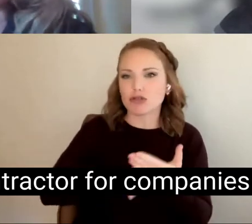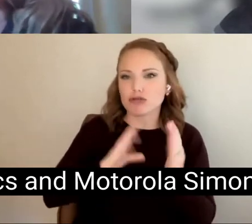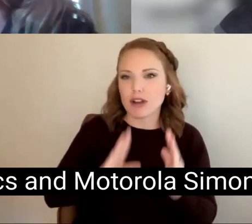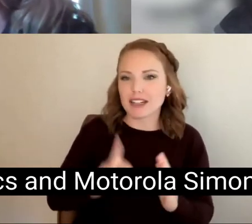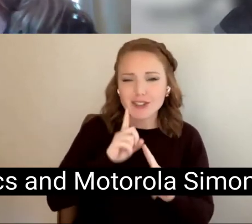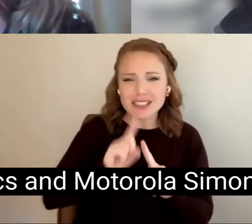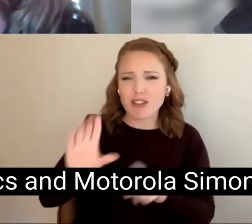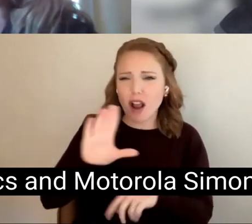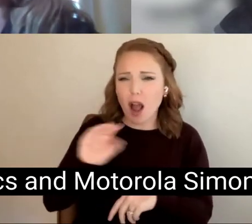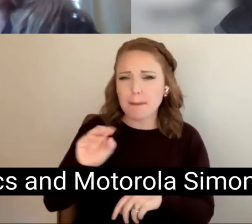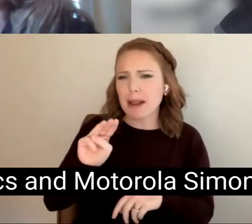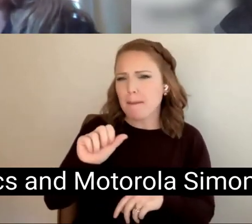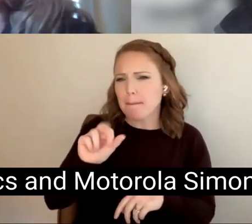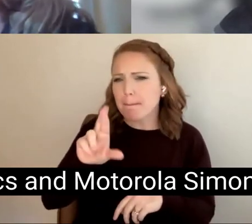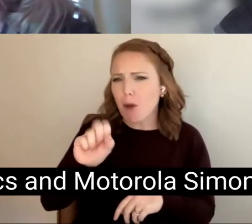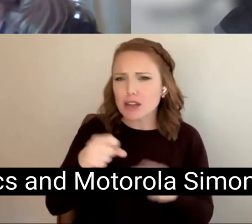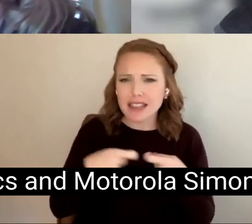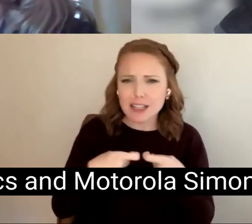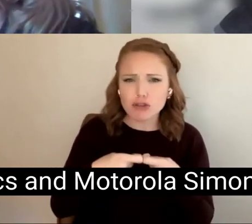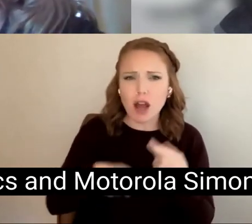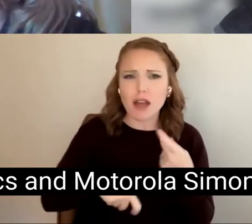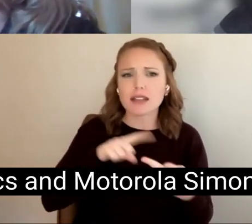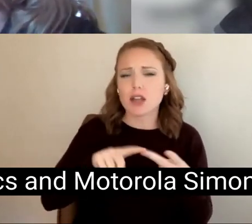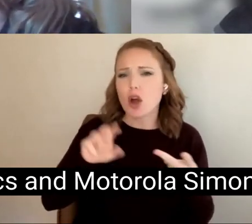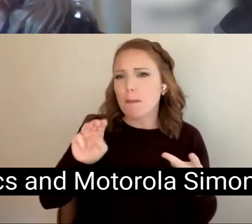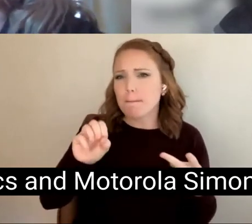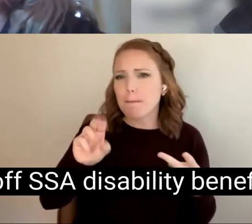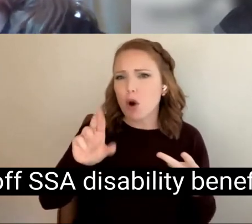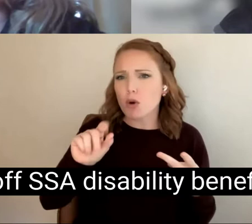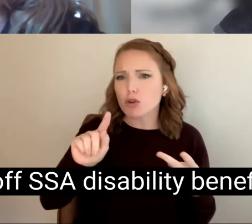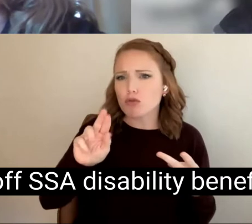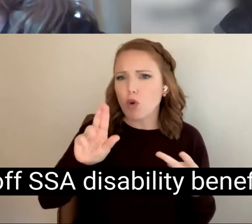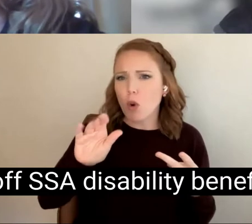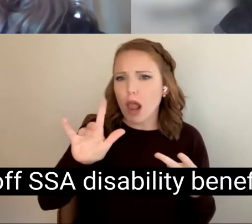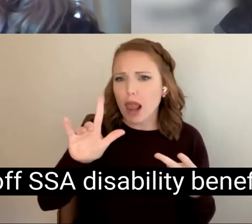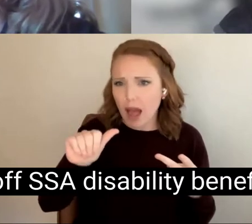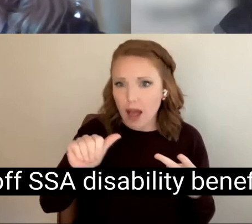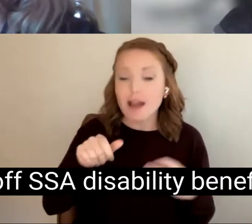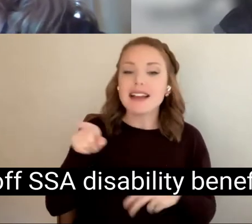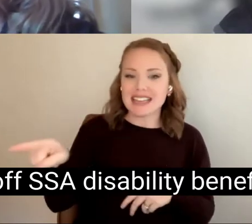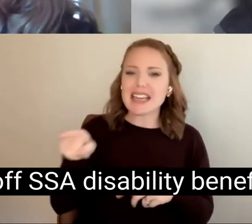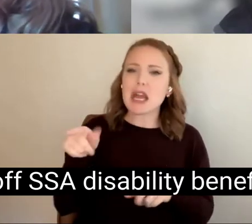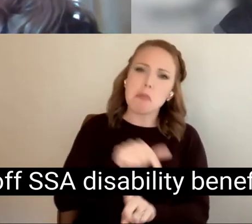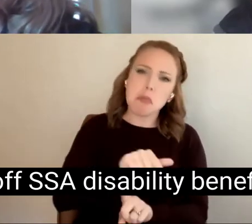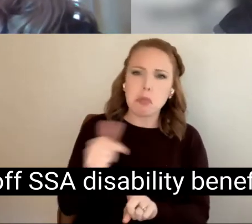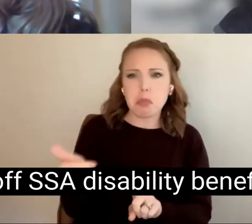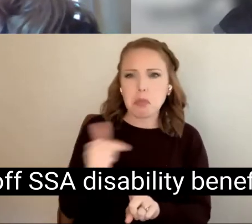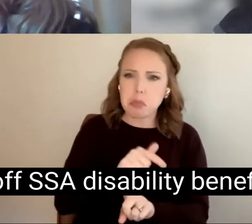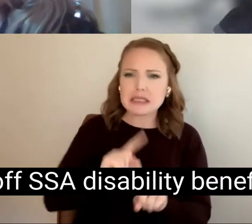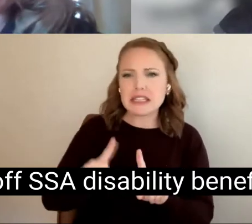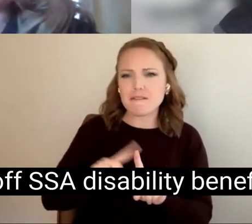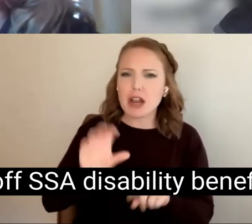electronics and Motorola Simon transition on and off SSA disability benefits as his